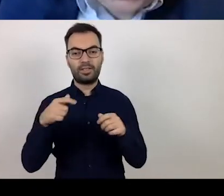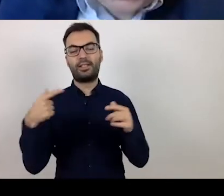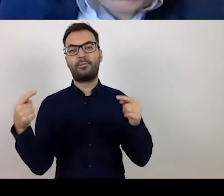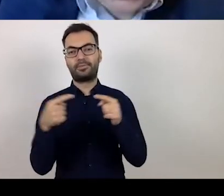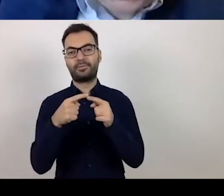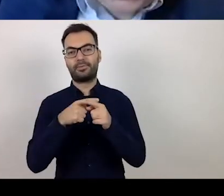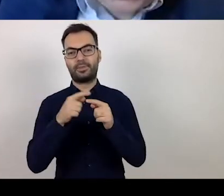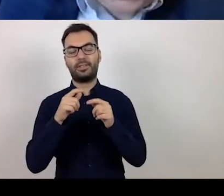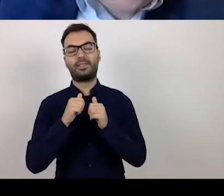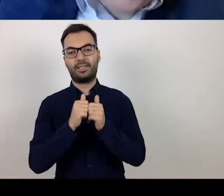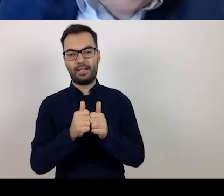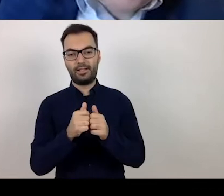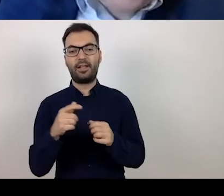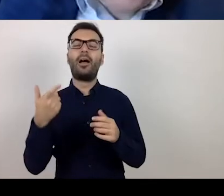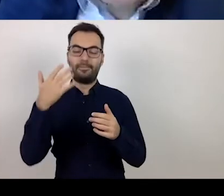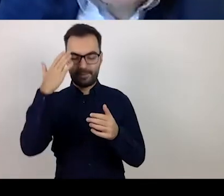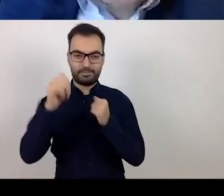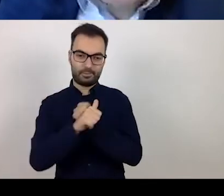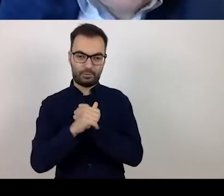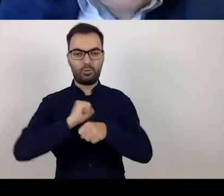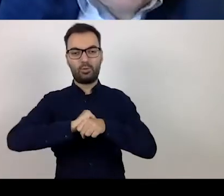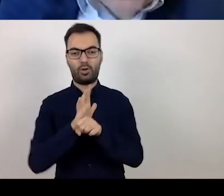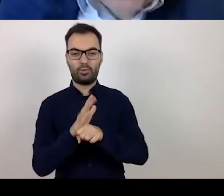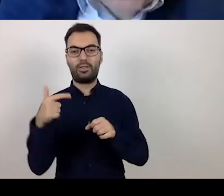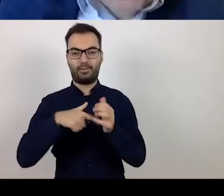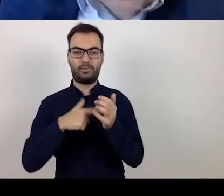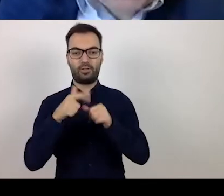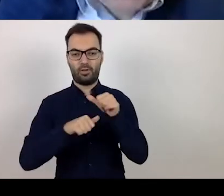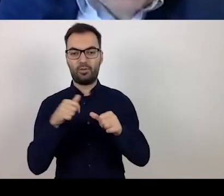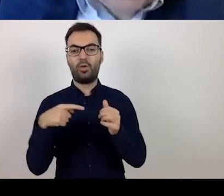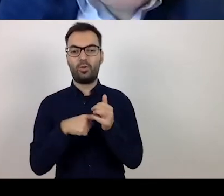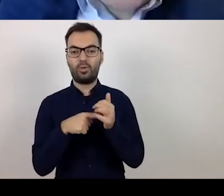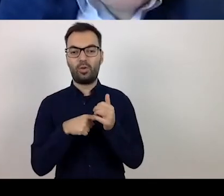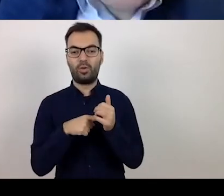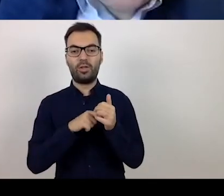following the 2020 outbreak of COVID. And their implementation under